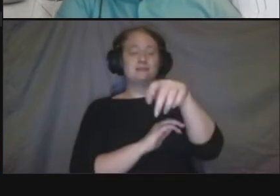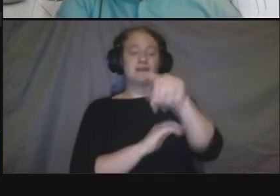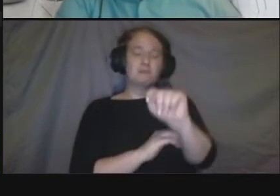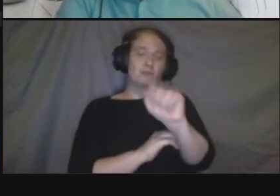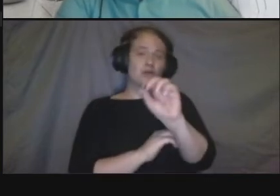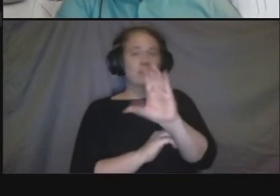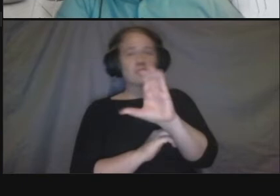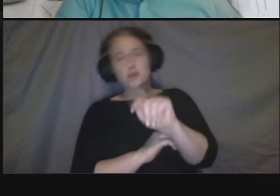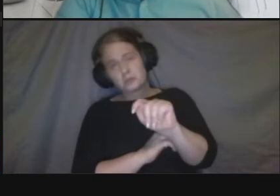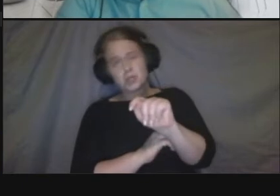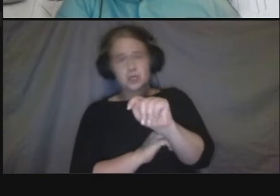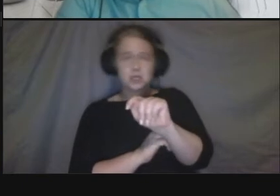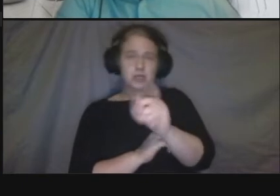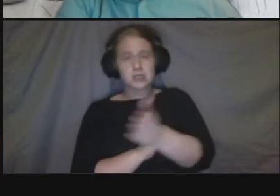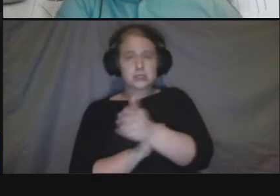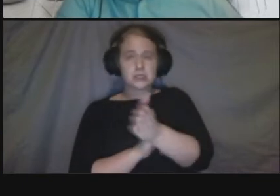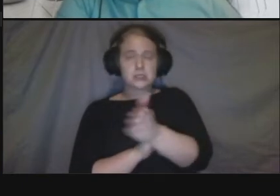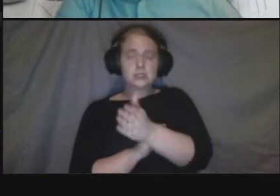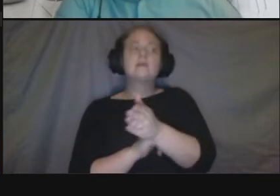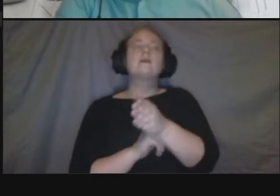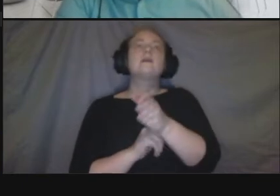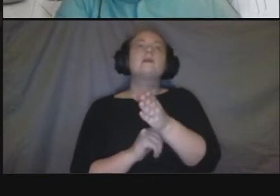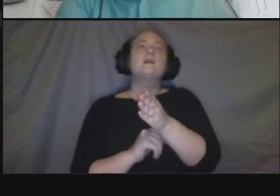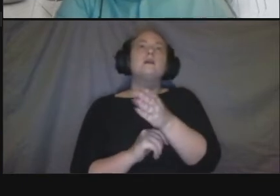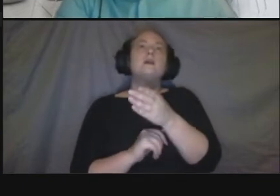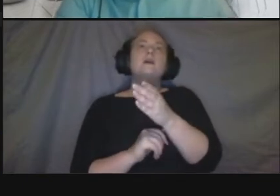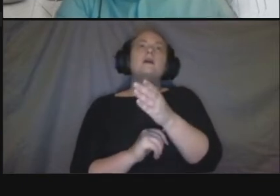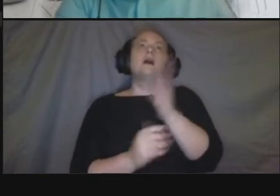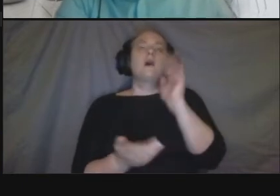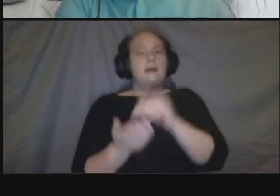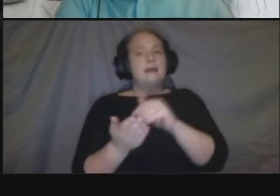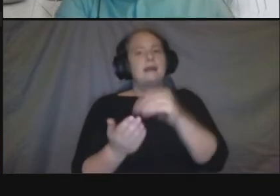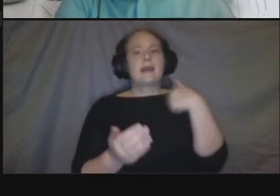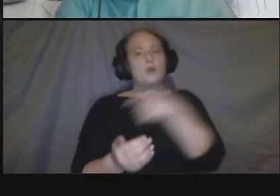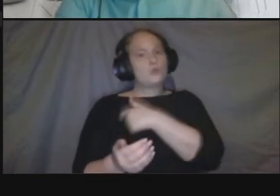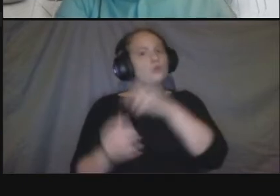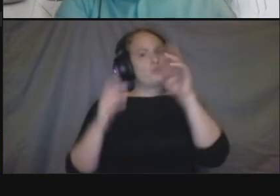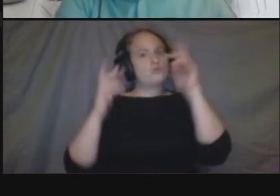again we're hoping that that will be that will be a charrette format we're hoping that that will be